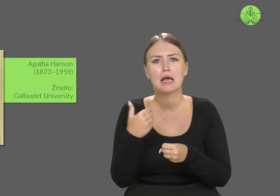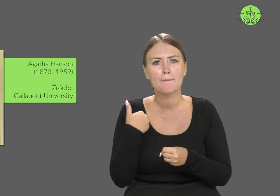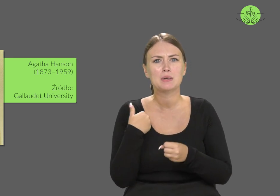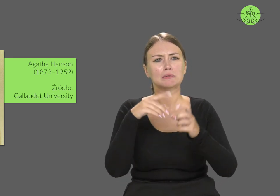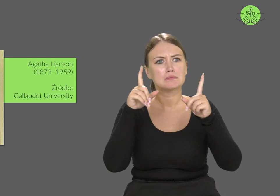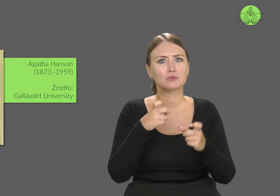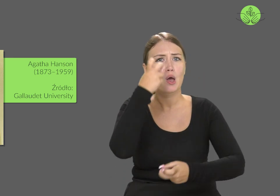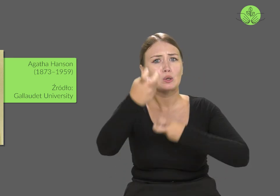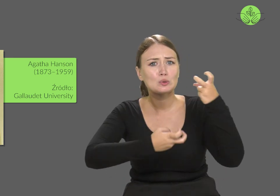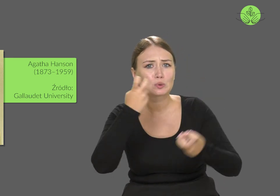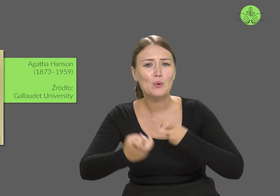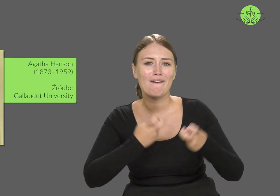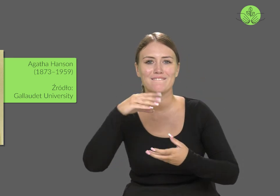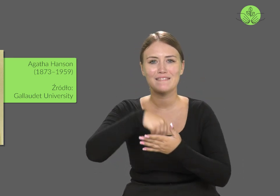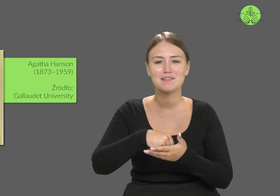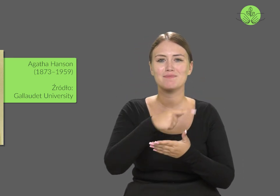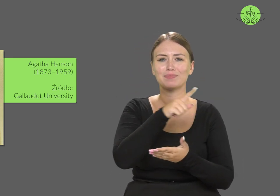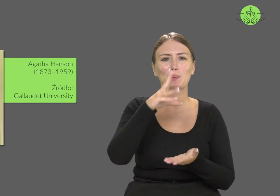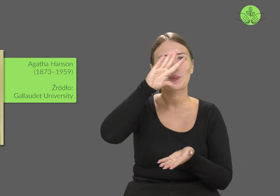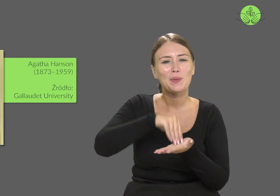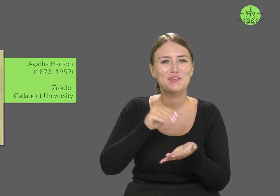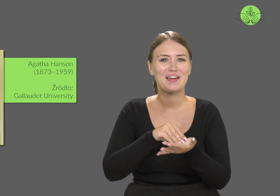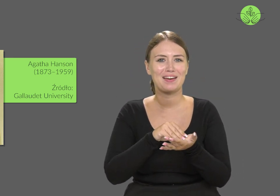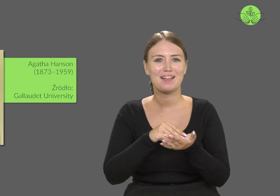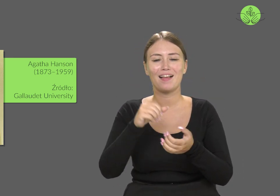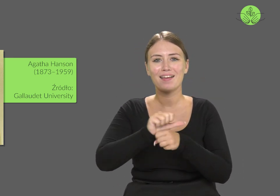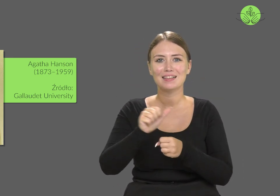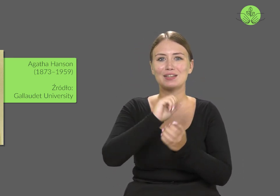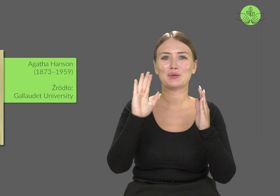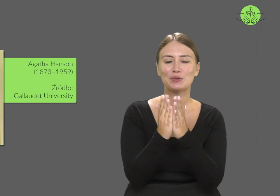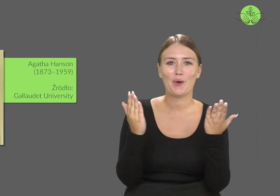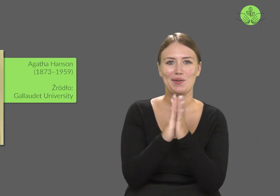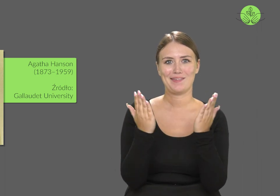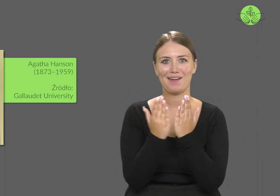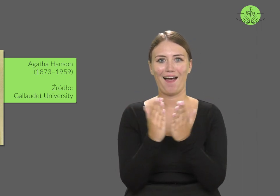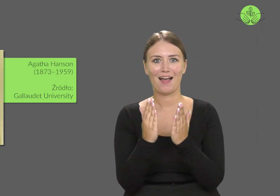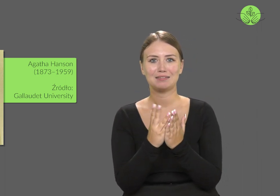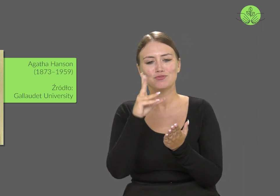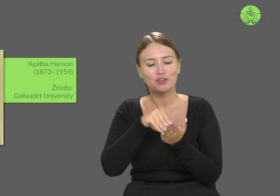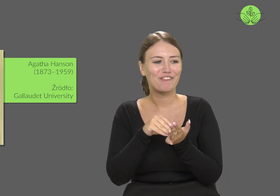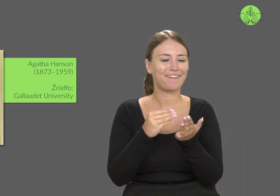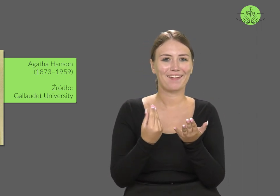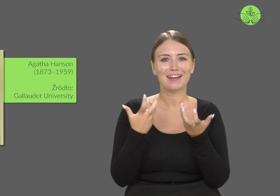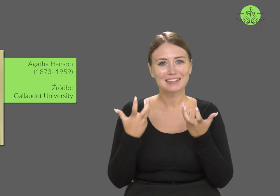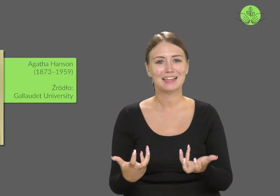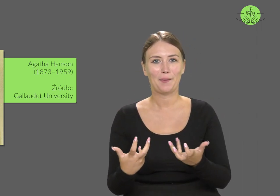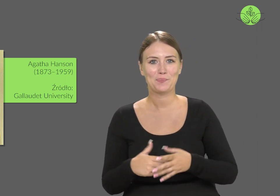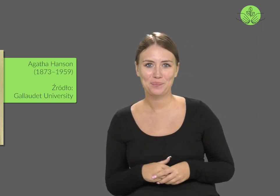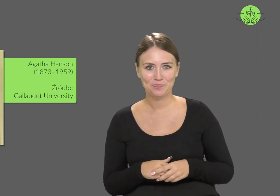she began to seek artistic expression through literature.